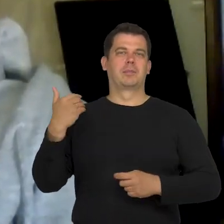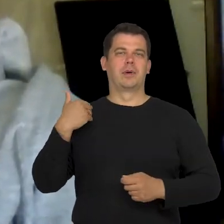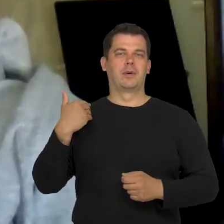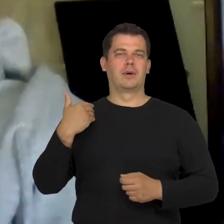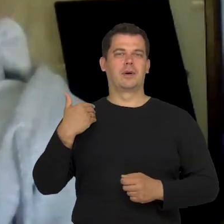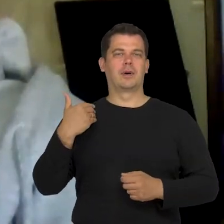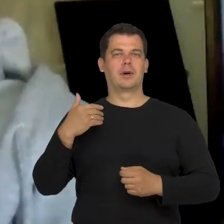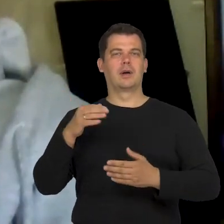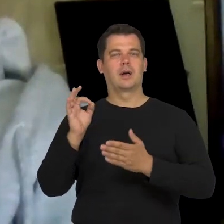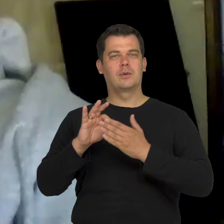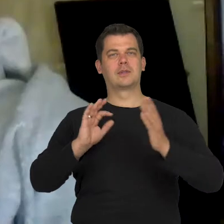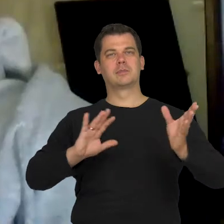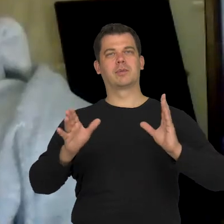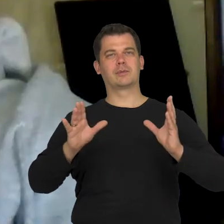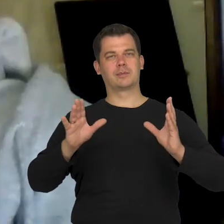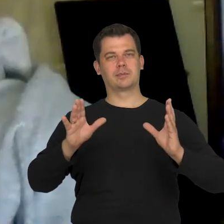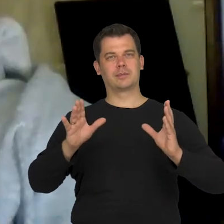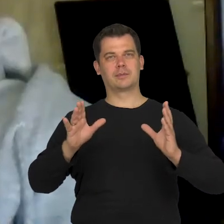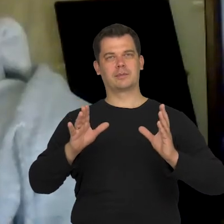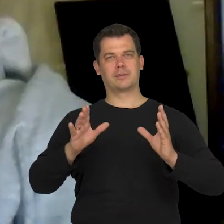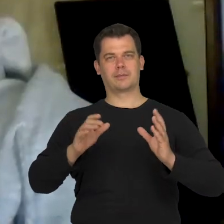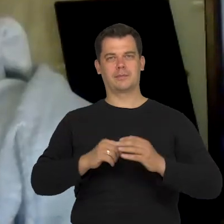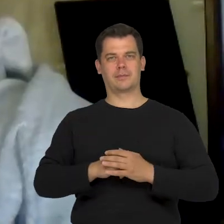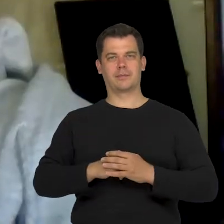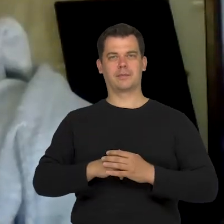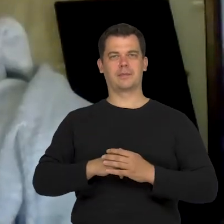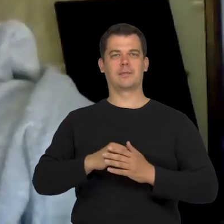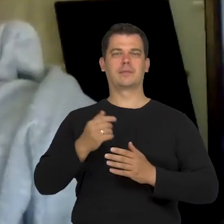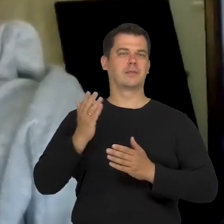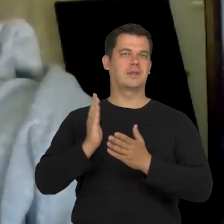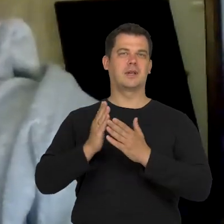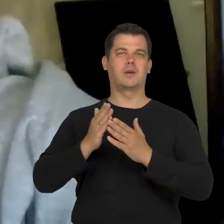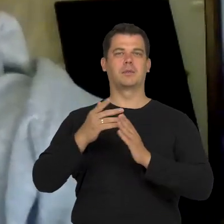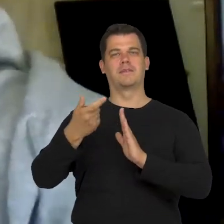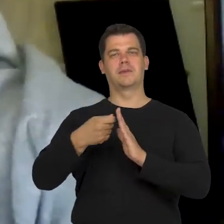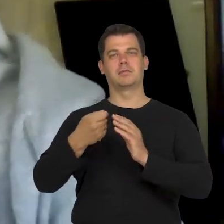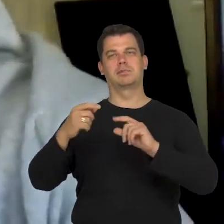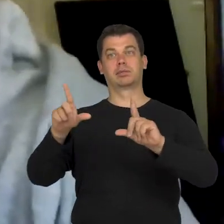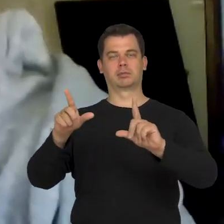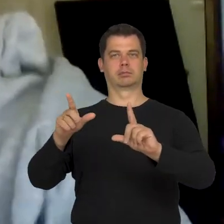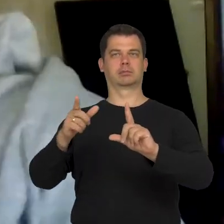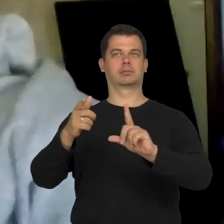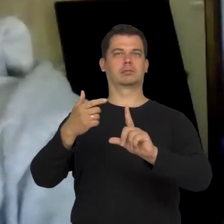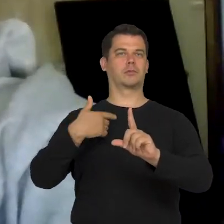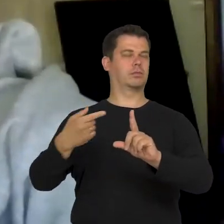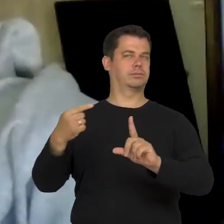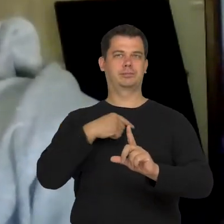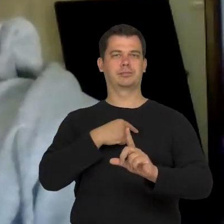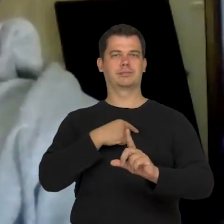didn't catch my attention with a video recording if I can say it like that.